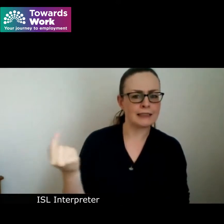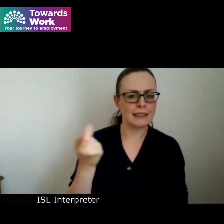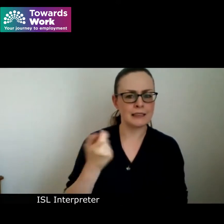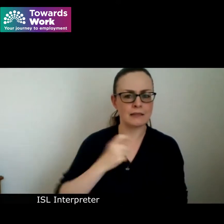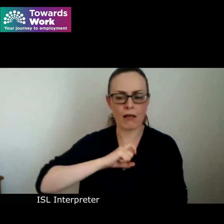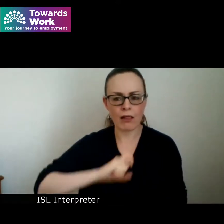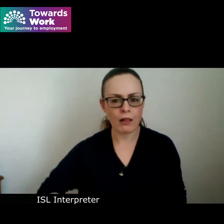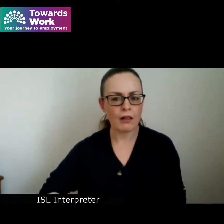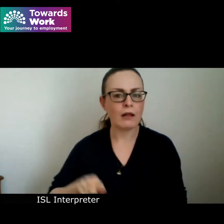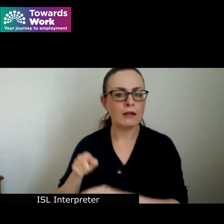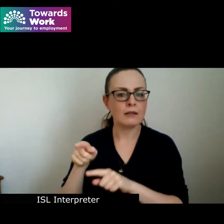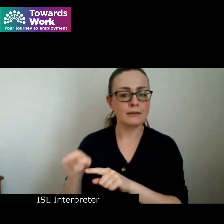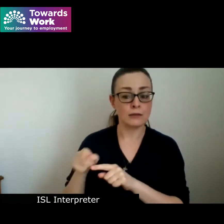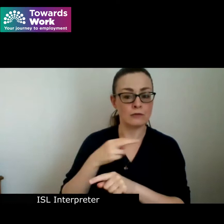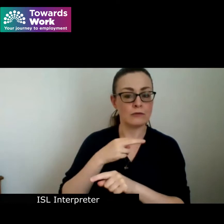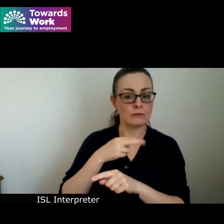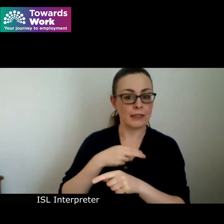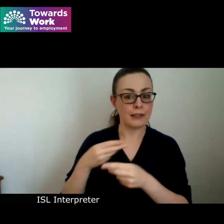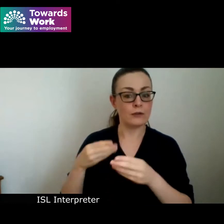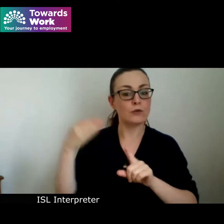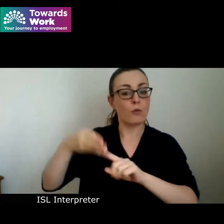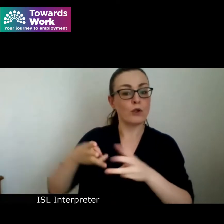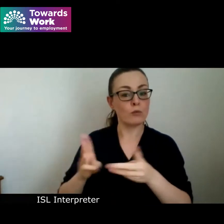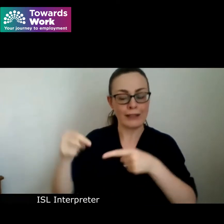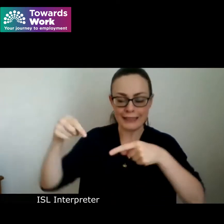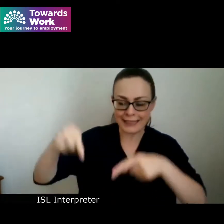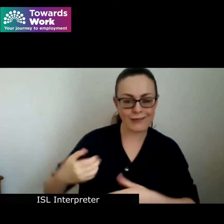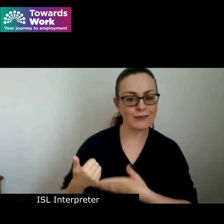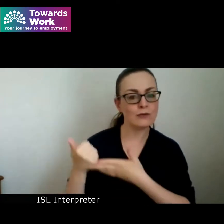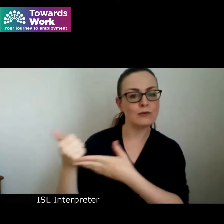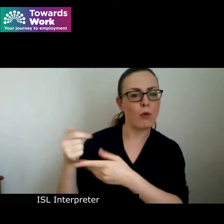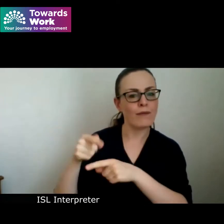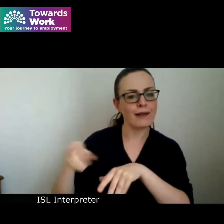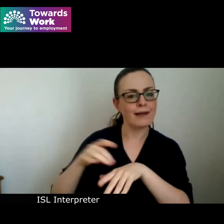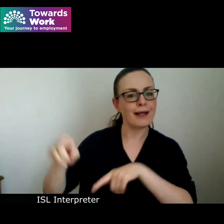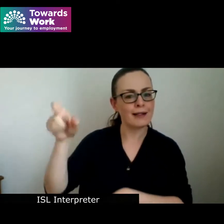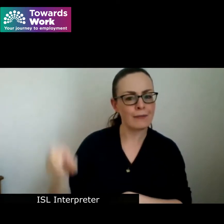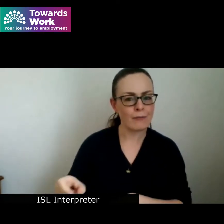this is what towards work is here to do to support these individuals and bridge that gap